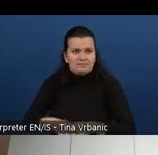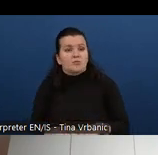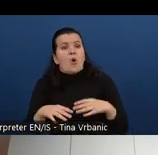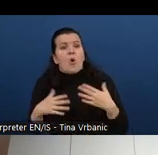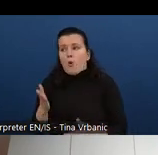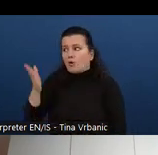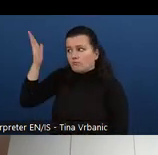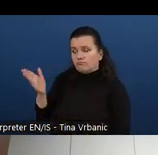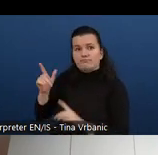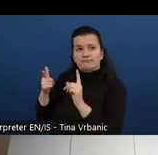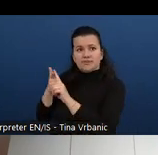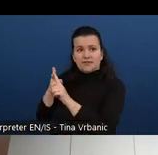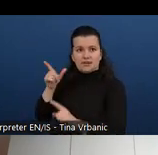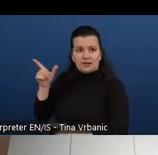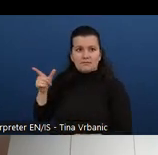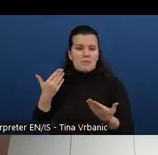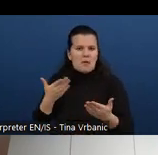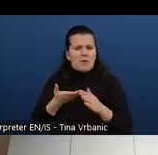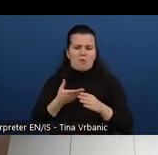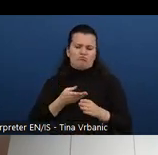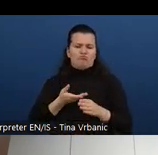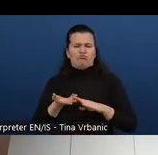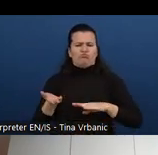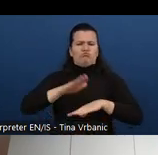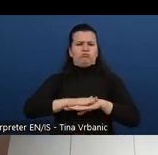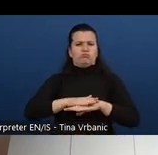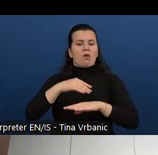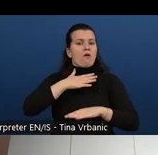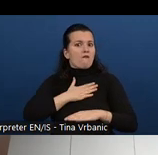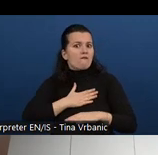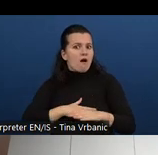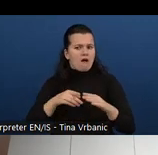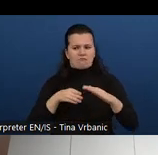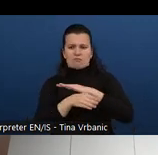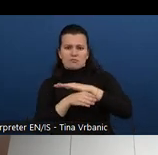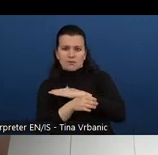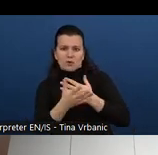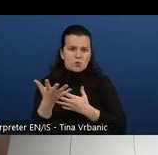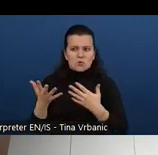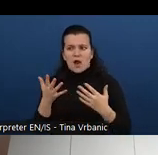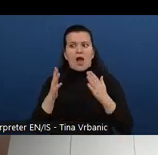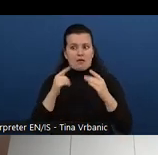So you may be an expert in accessibility, but you may need some sort of guidance for you to create your training.